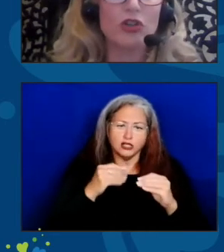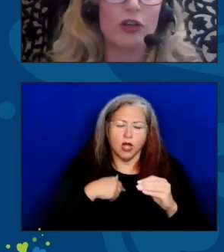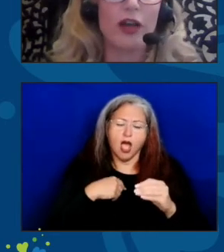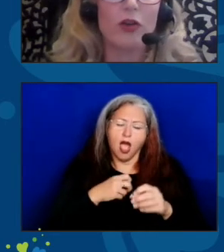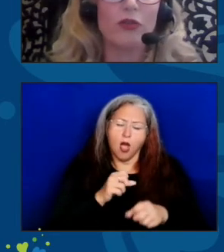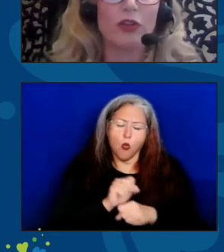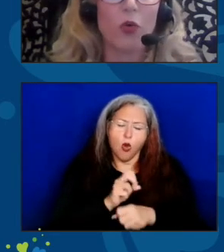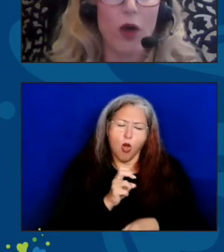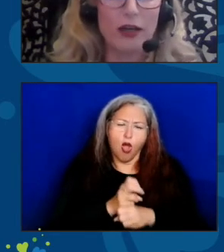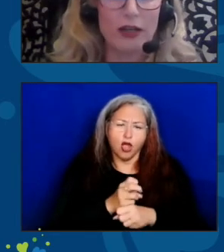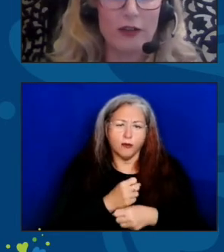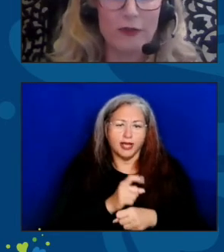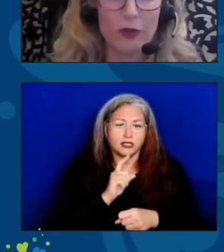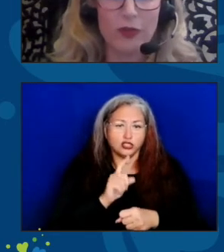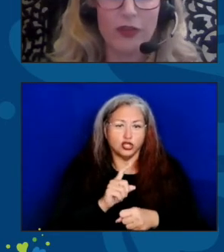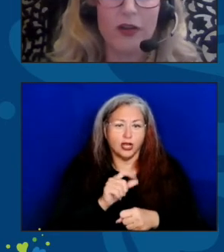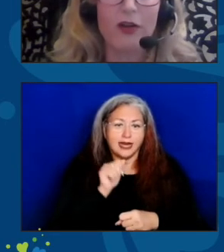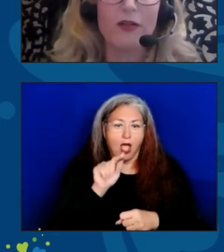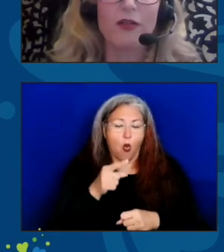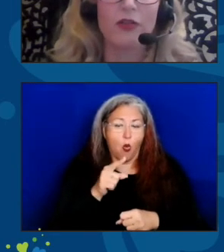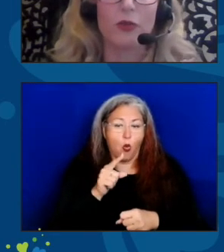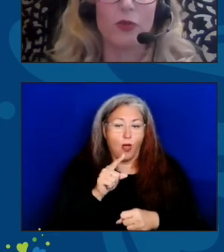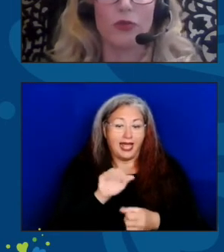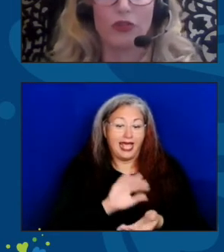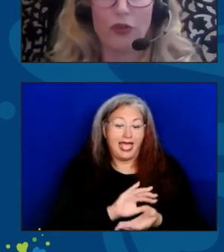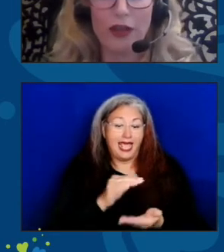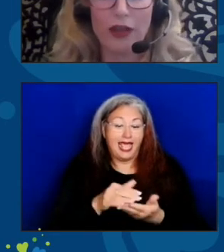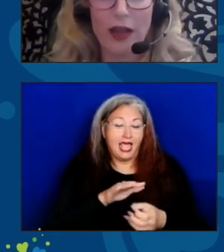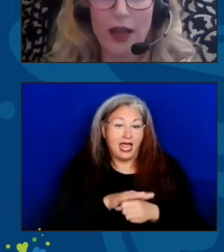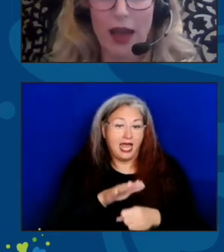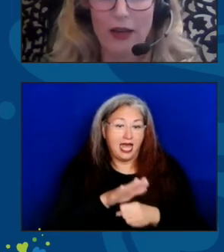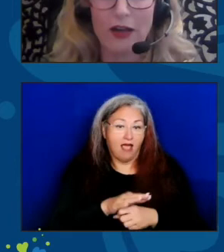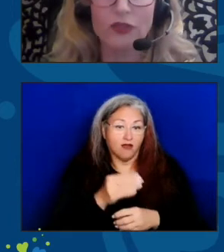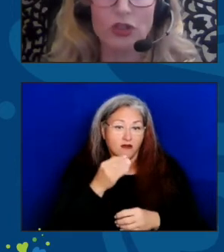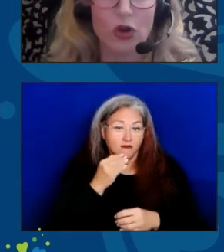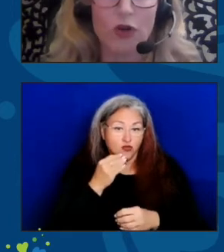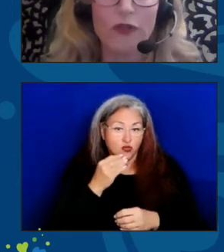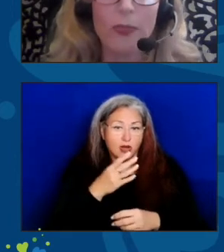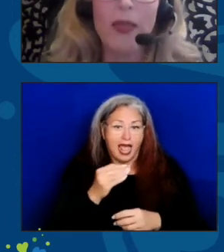that not only the quantity of food was there so that we were serving and had enough to serve,